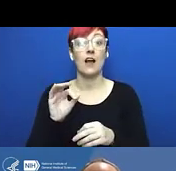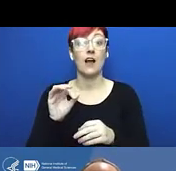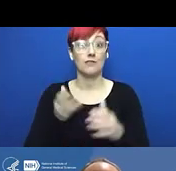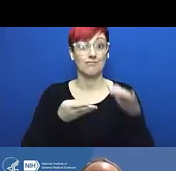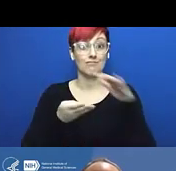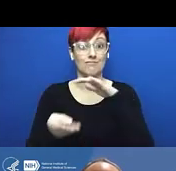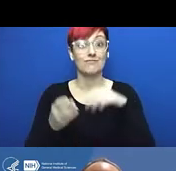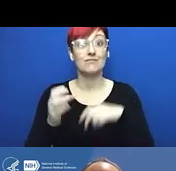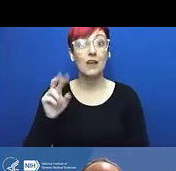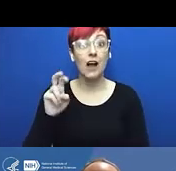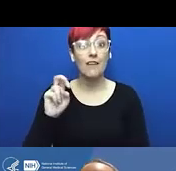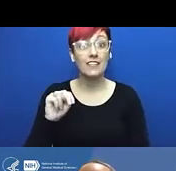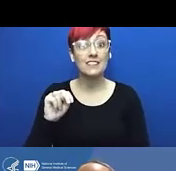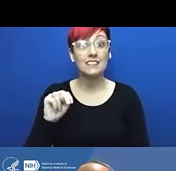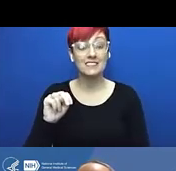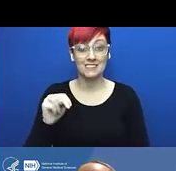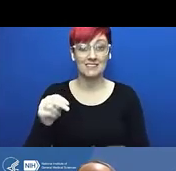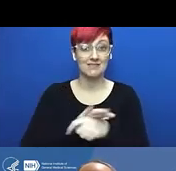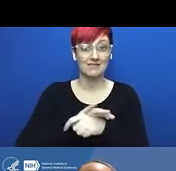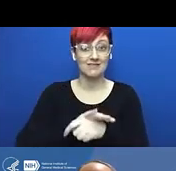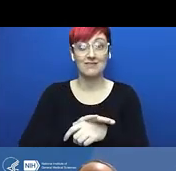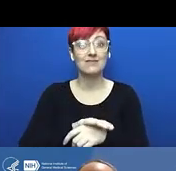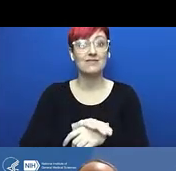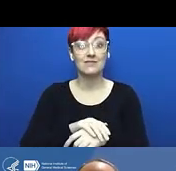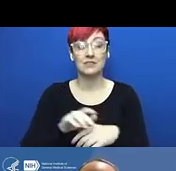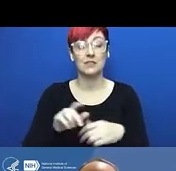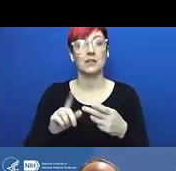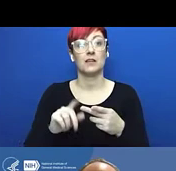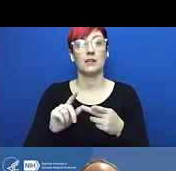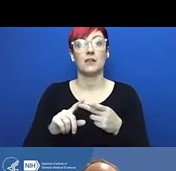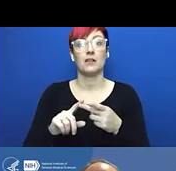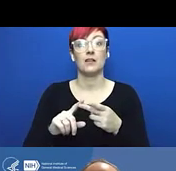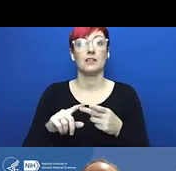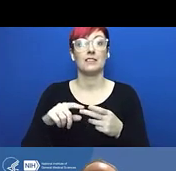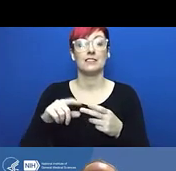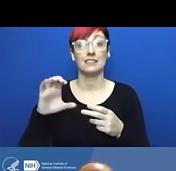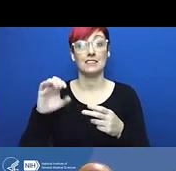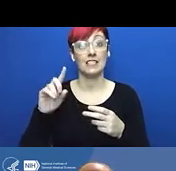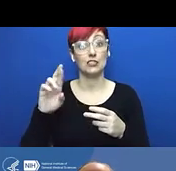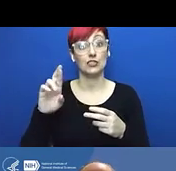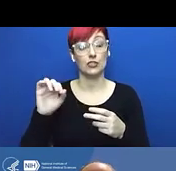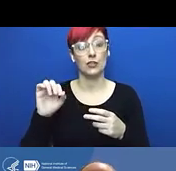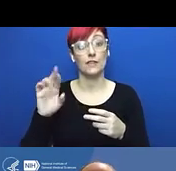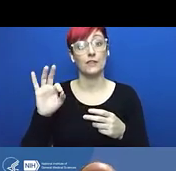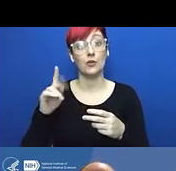the walls blew out, the door blew out, and then the tank itself went through the ceiling of the room